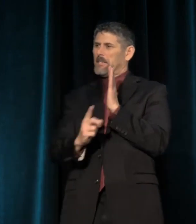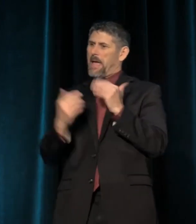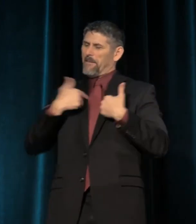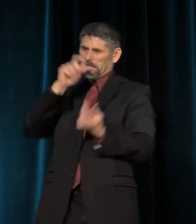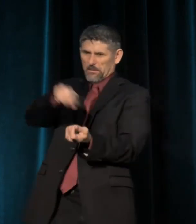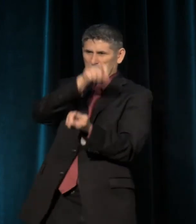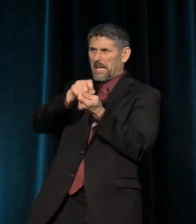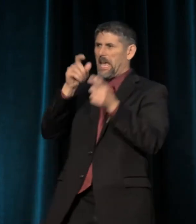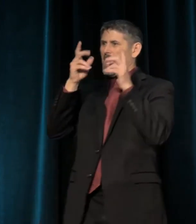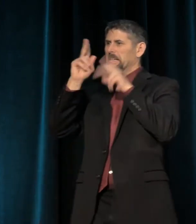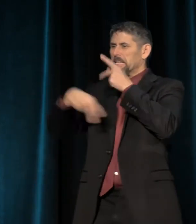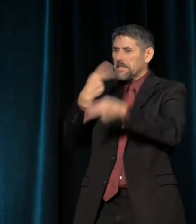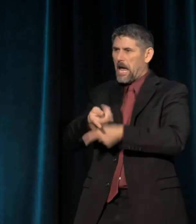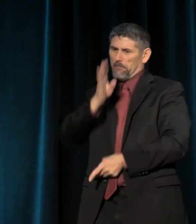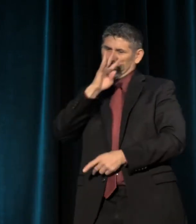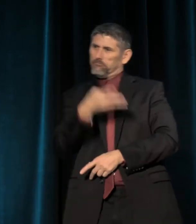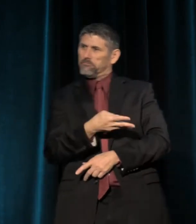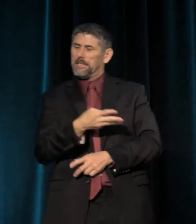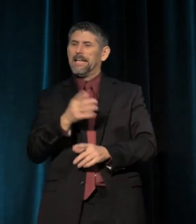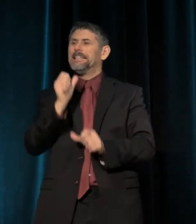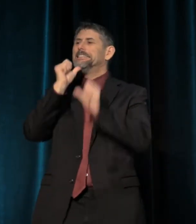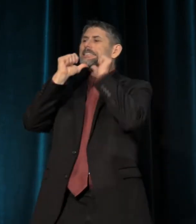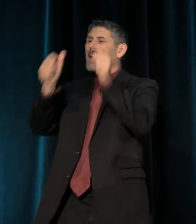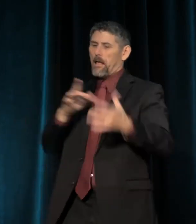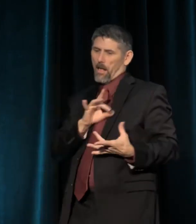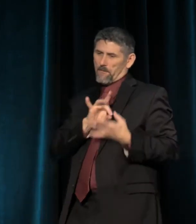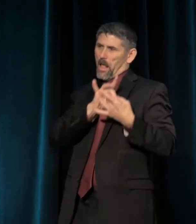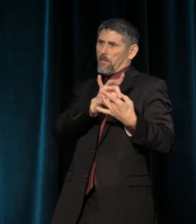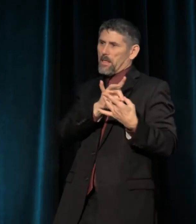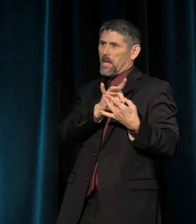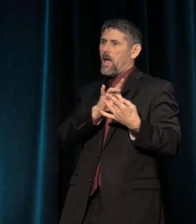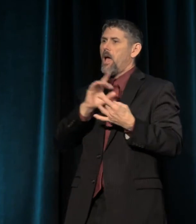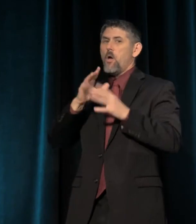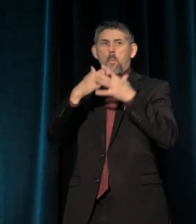It's a denial of empathy. It's a [mass world] blindness.